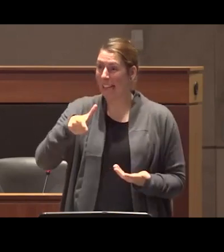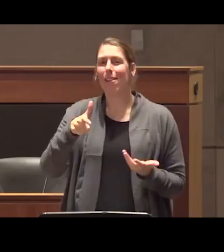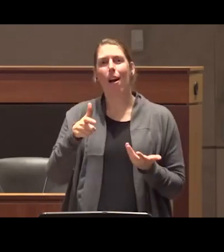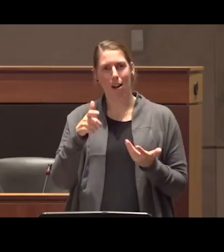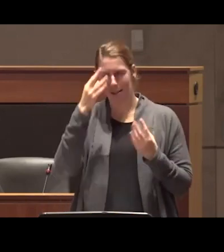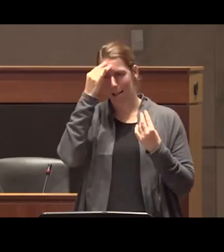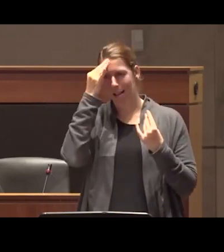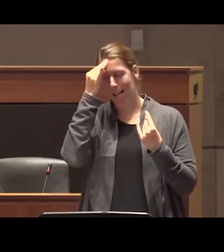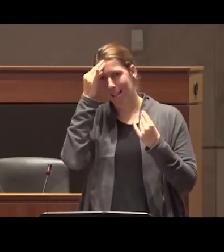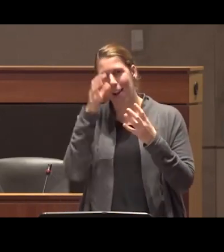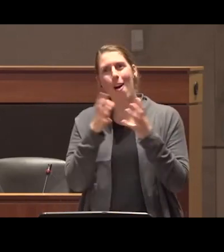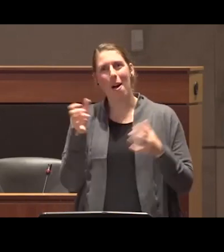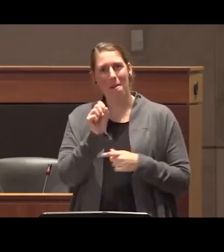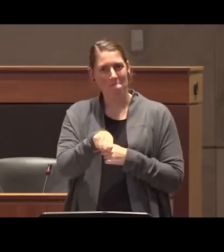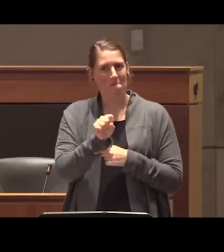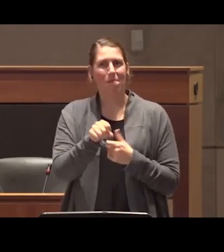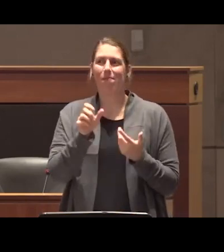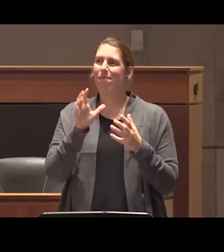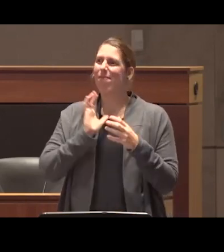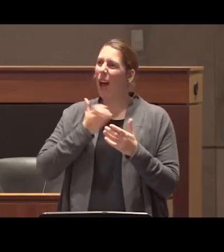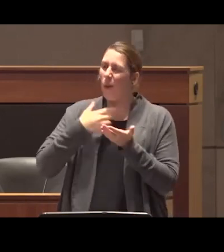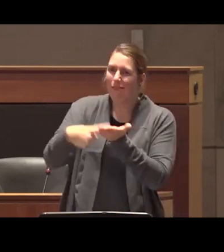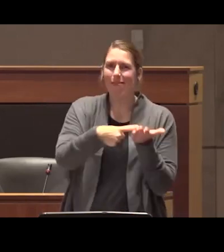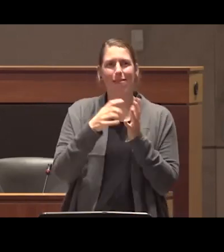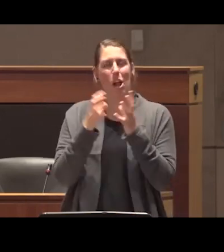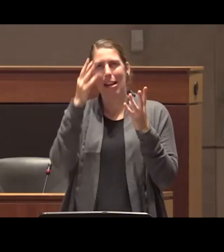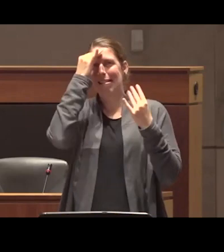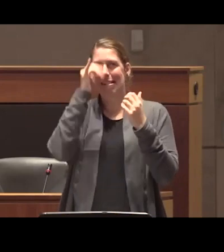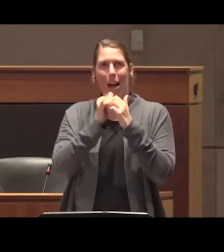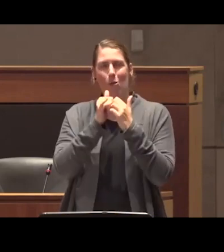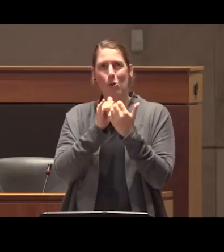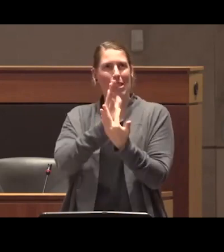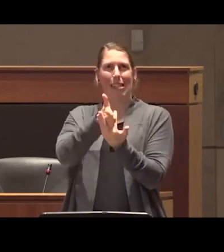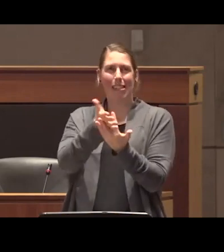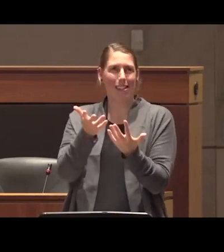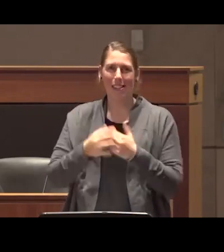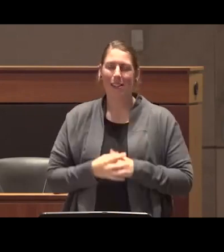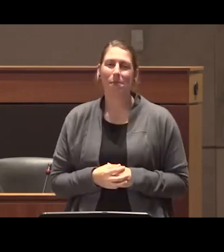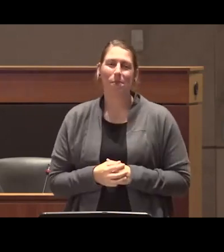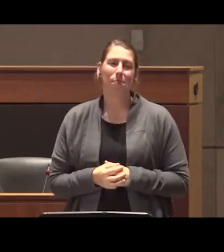a lot of my thought processes and a lot of our Collective conversations I mean the the miss and